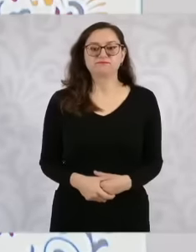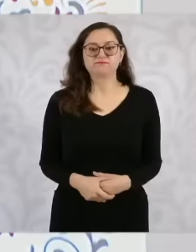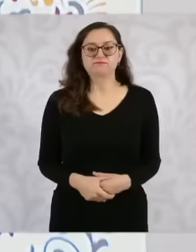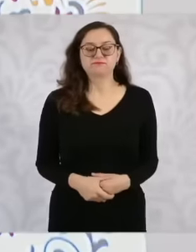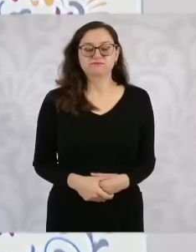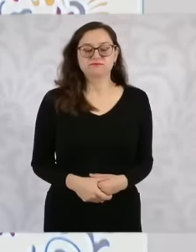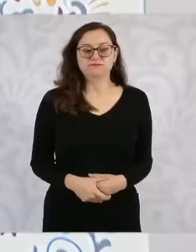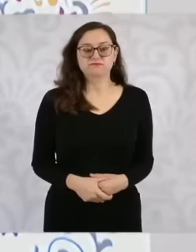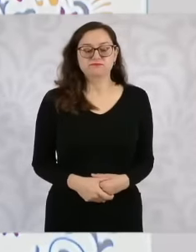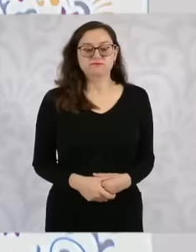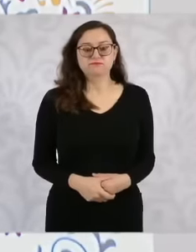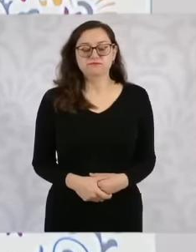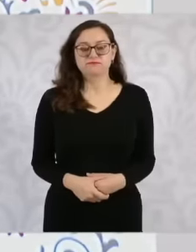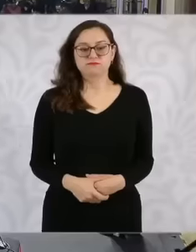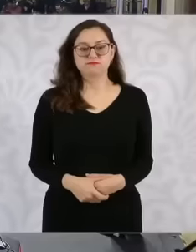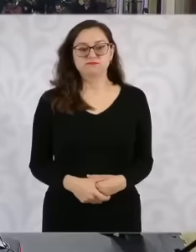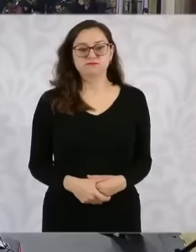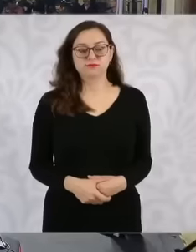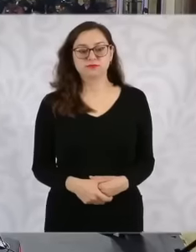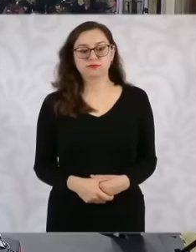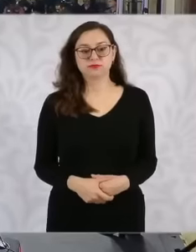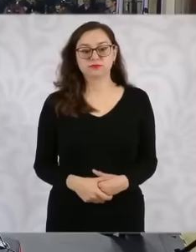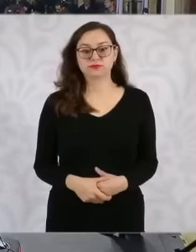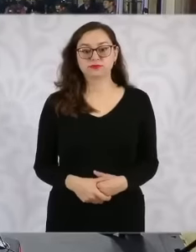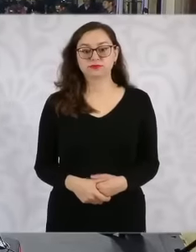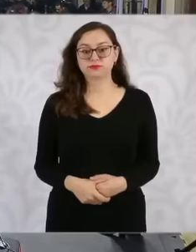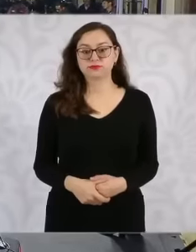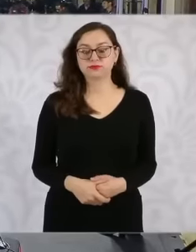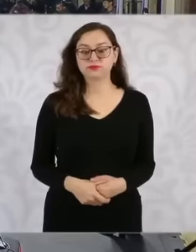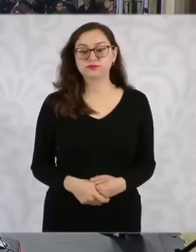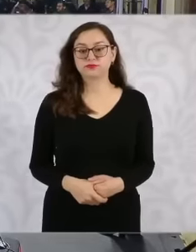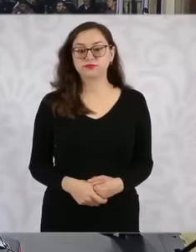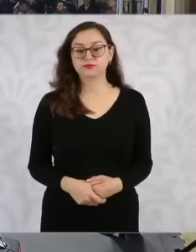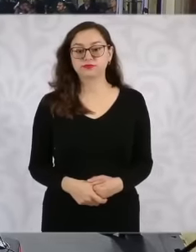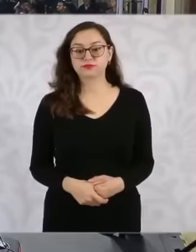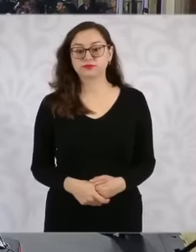thank you